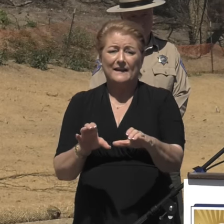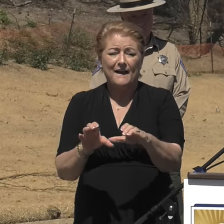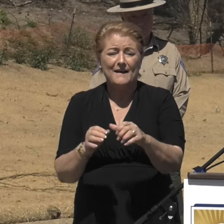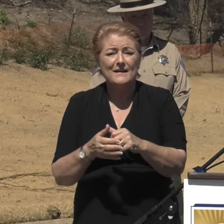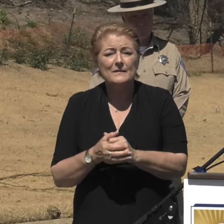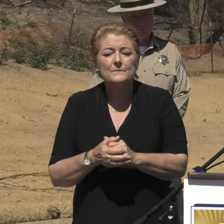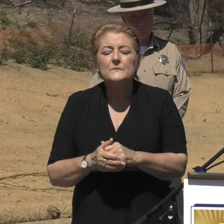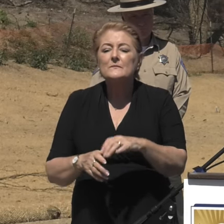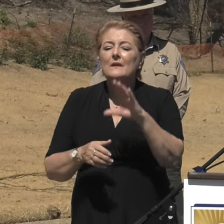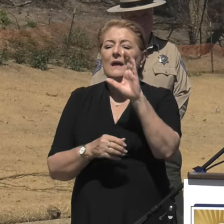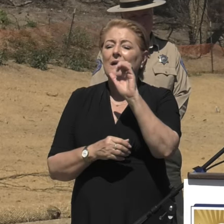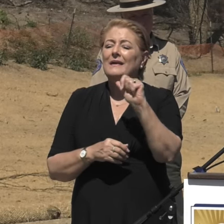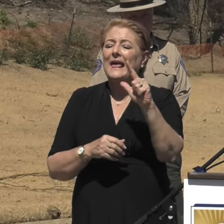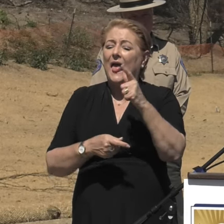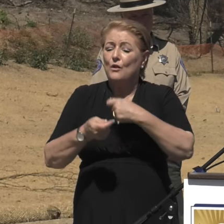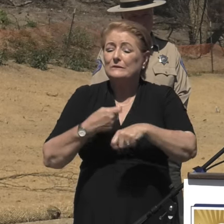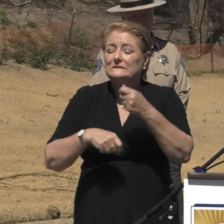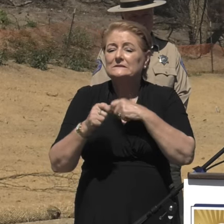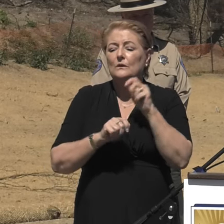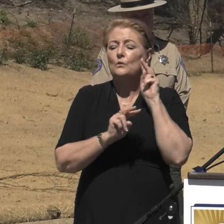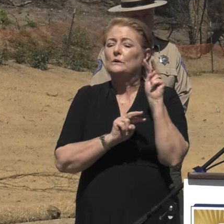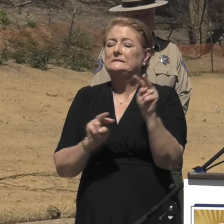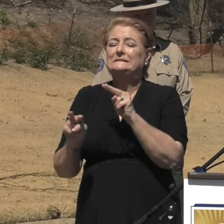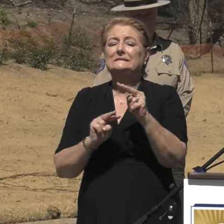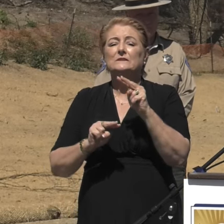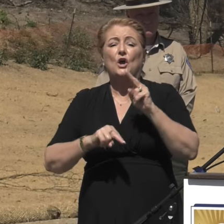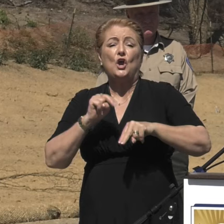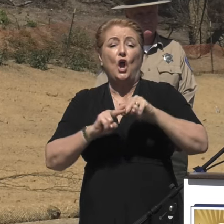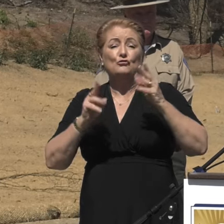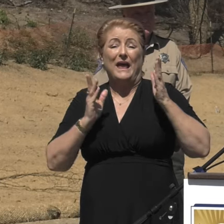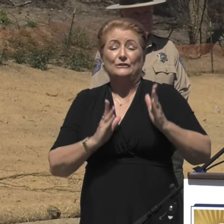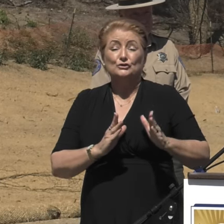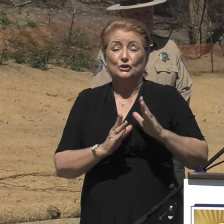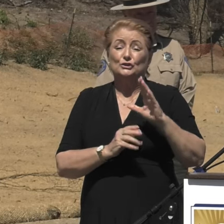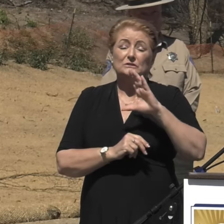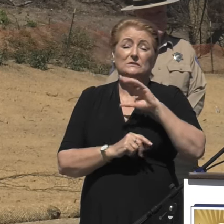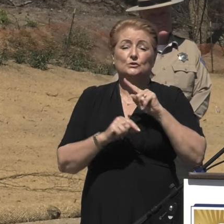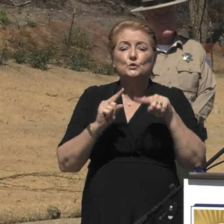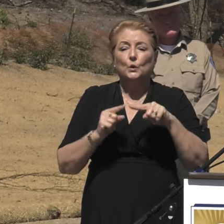Cal Recycle oversees and manages contractors that conduct debris removal at